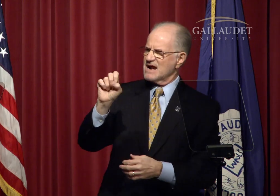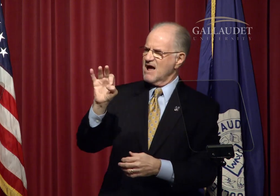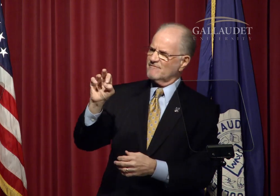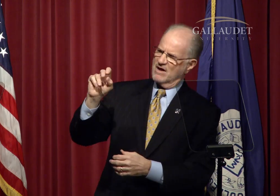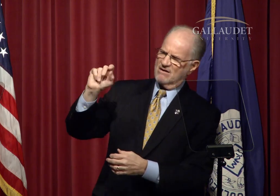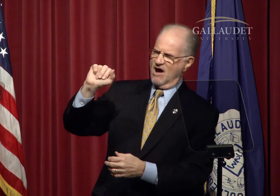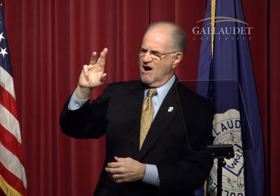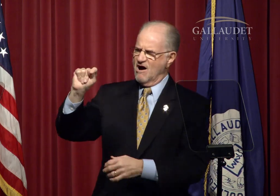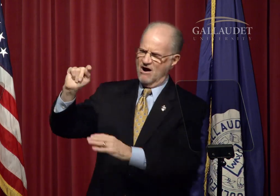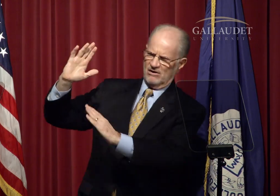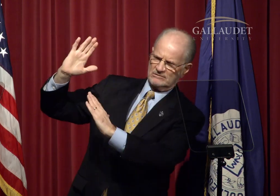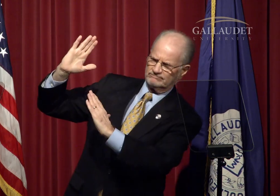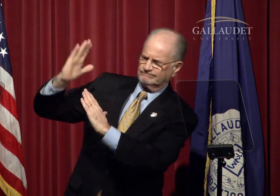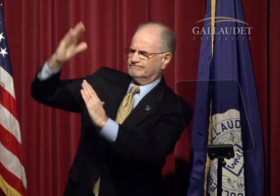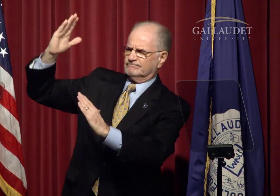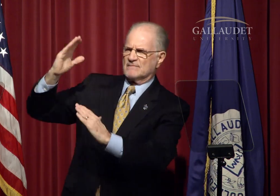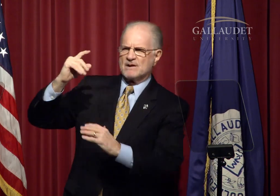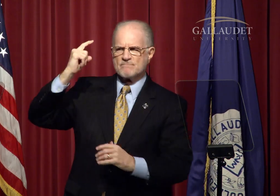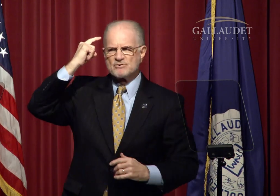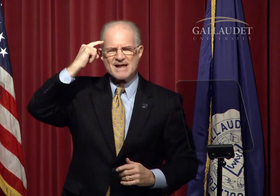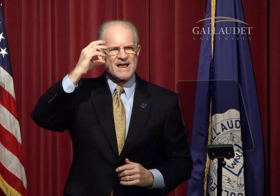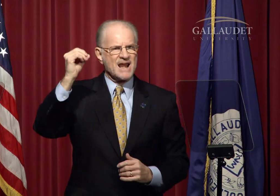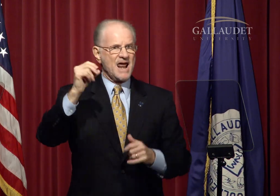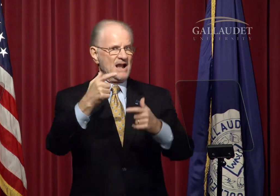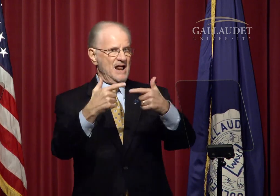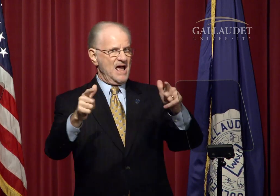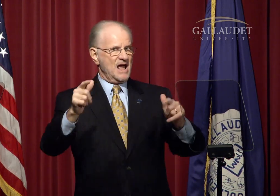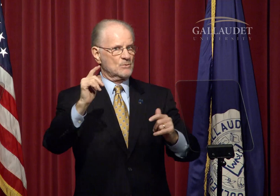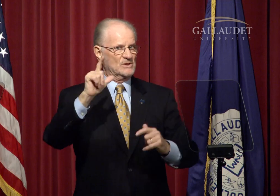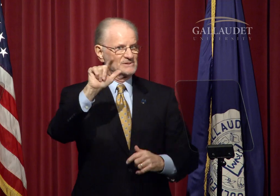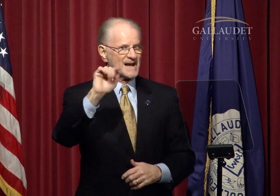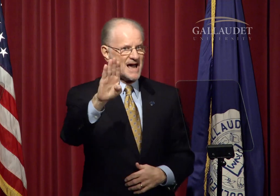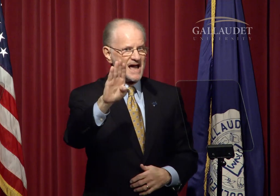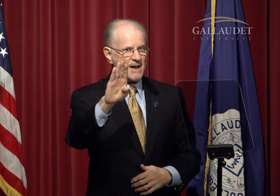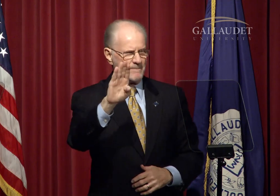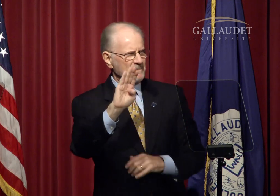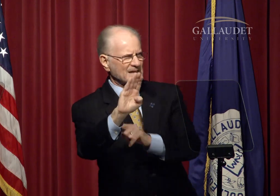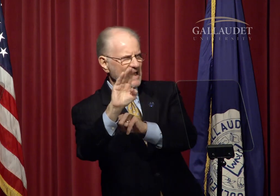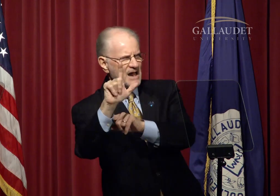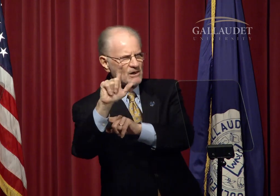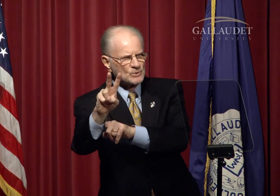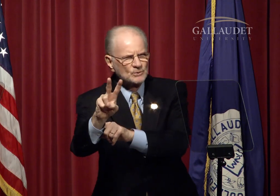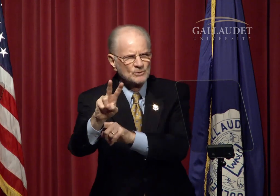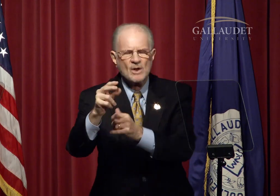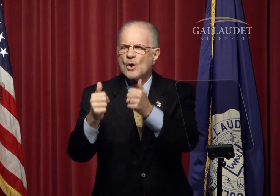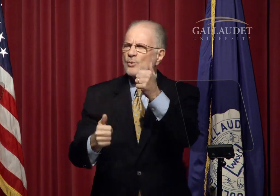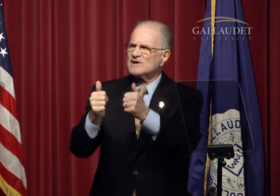and a state of the art Brain and Language Lab (BL2)